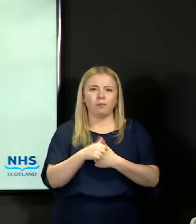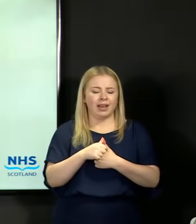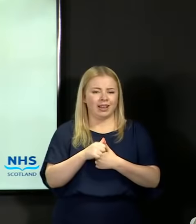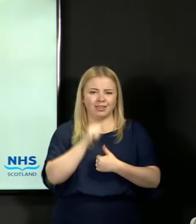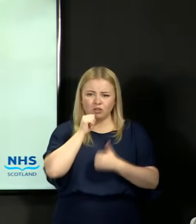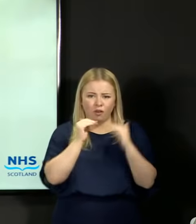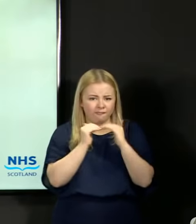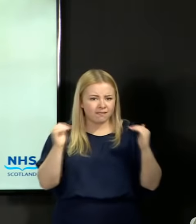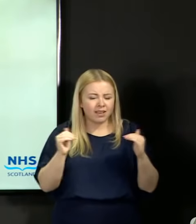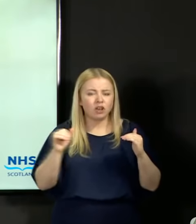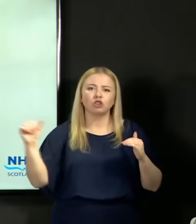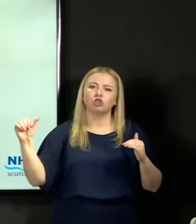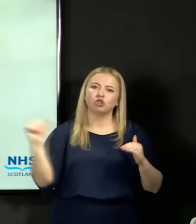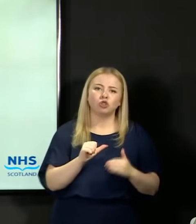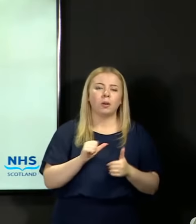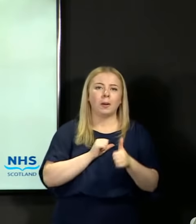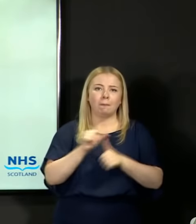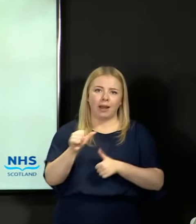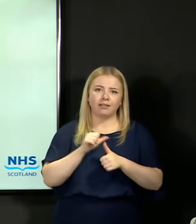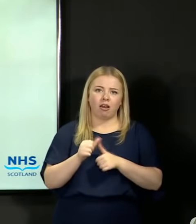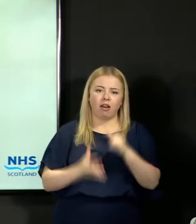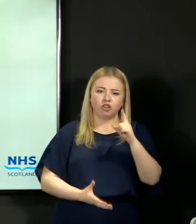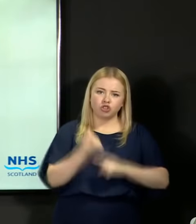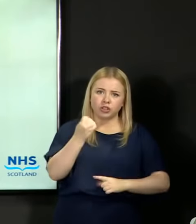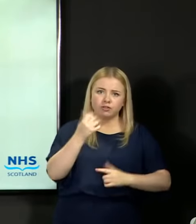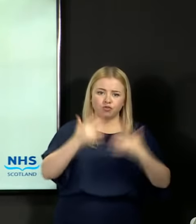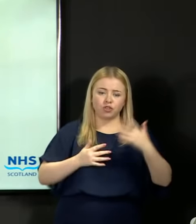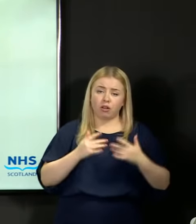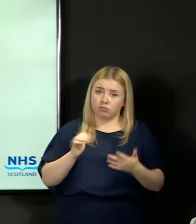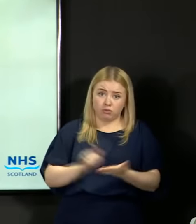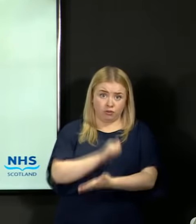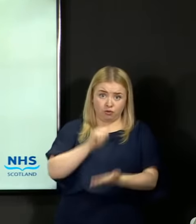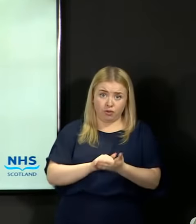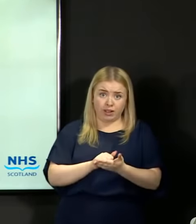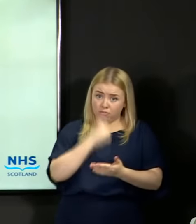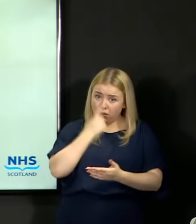have done better, has the right to appeal against that judgment.